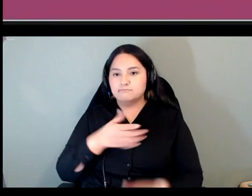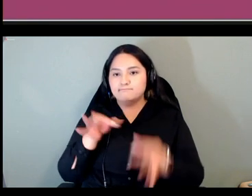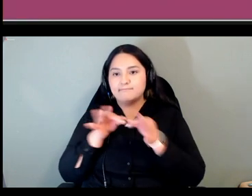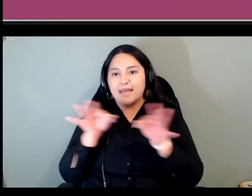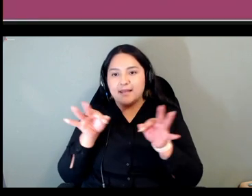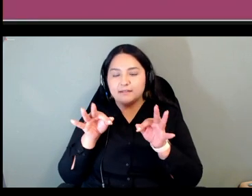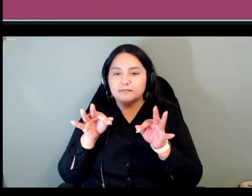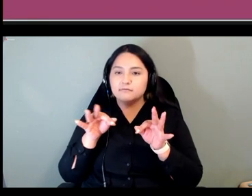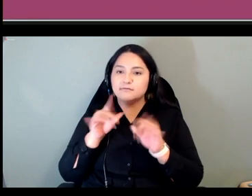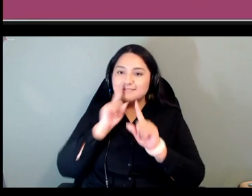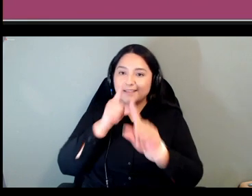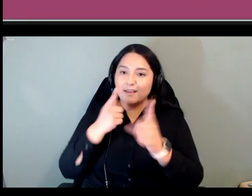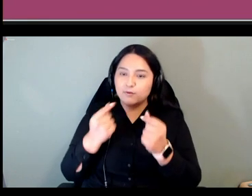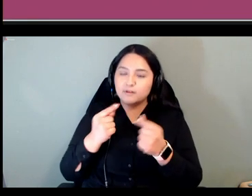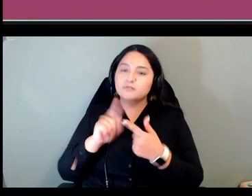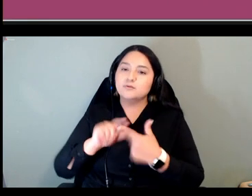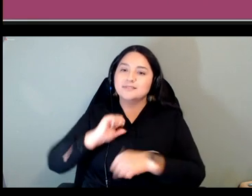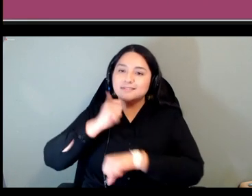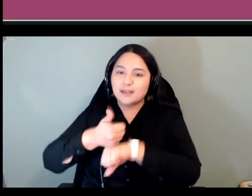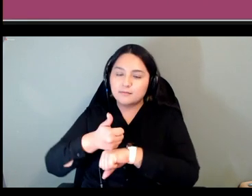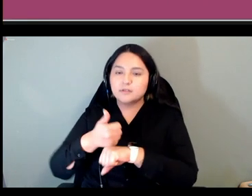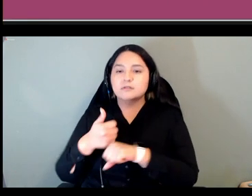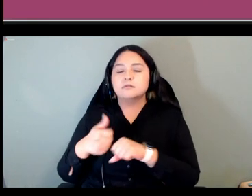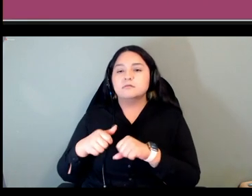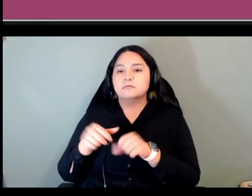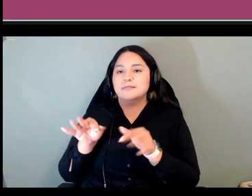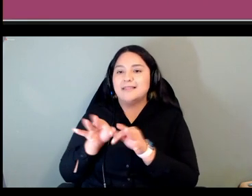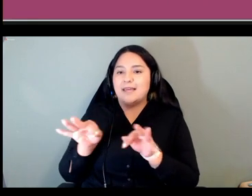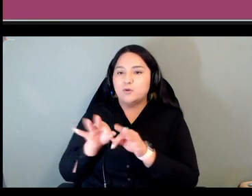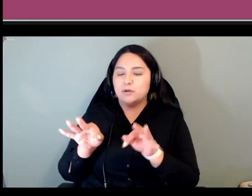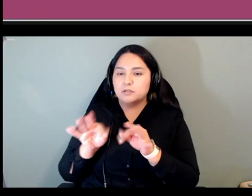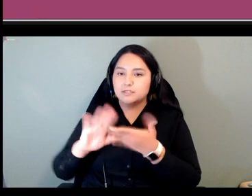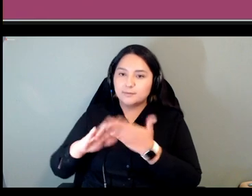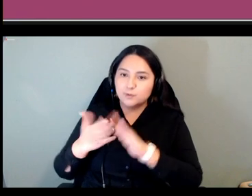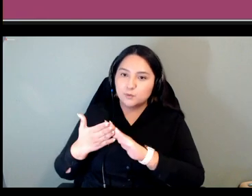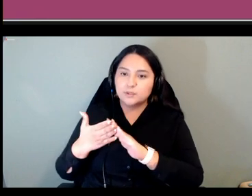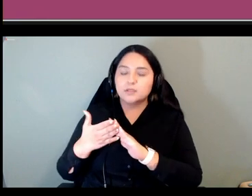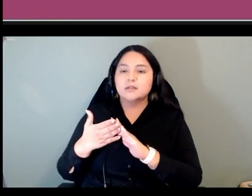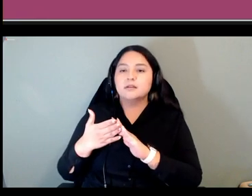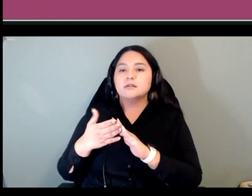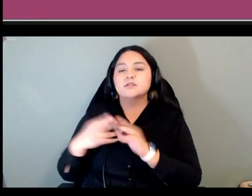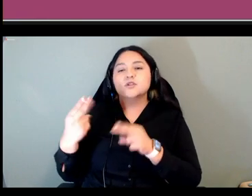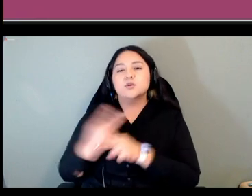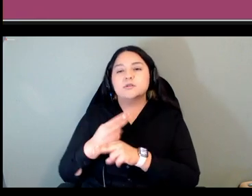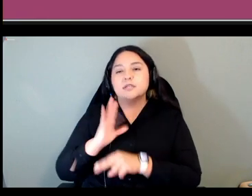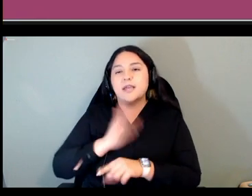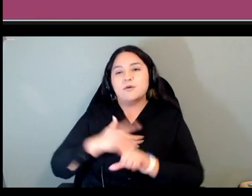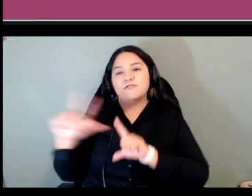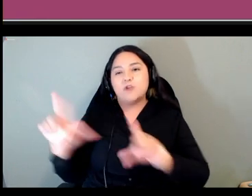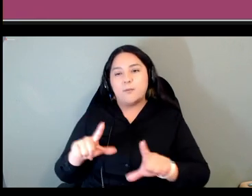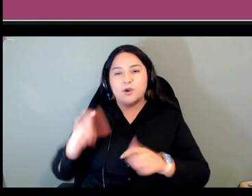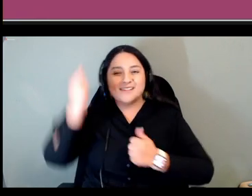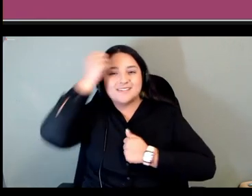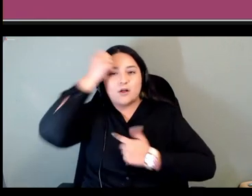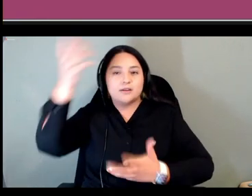speech communities for metis languages using a decolonizing framework um plus looking at